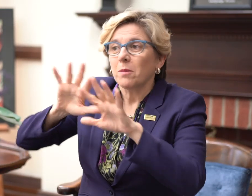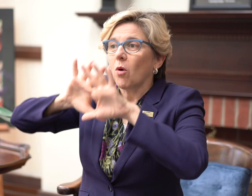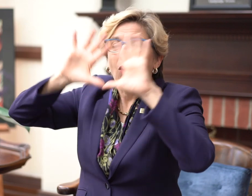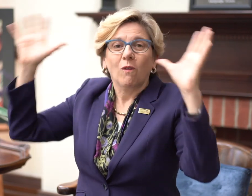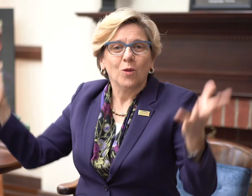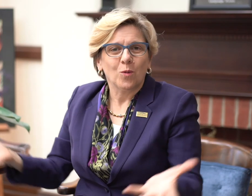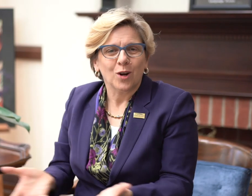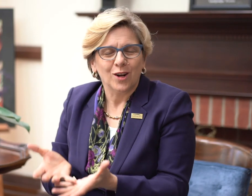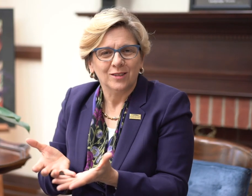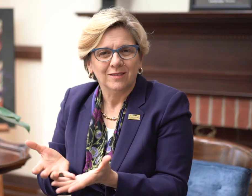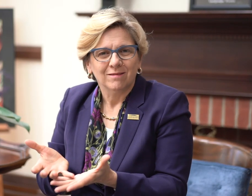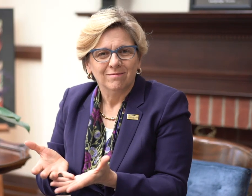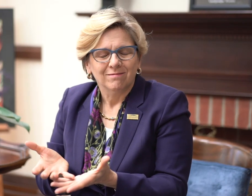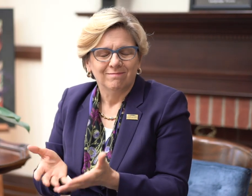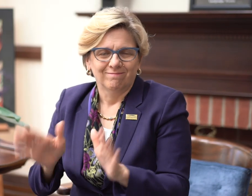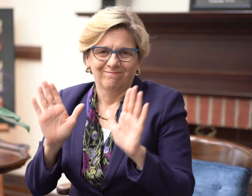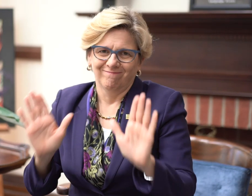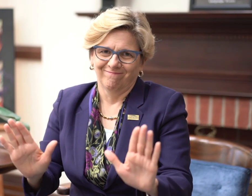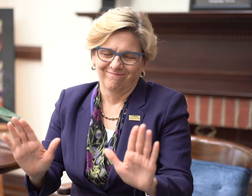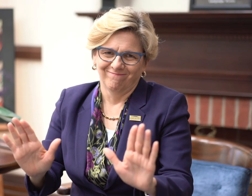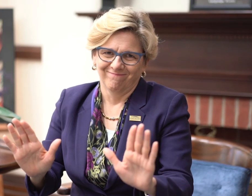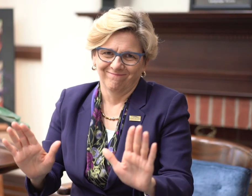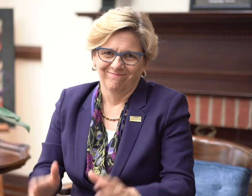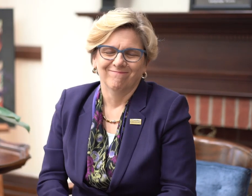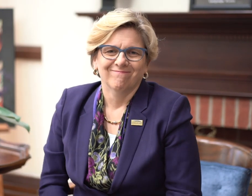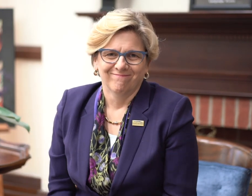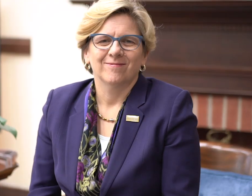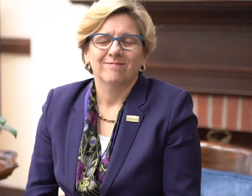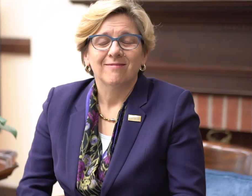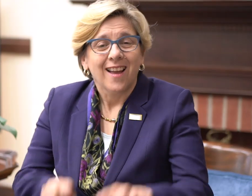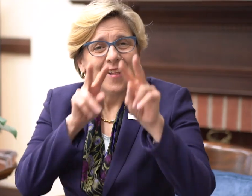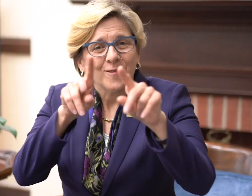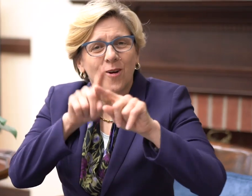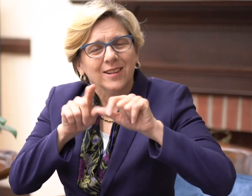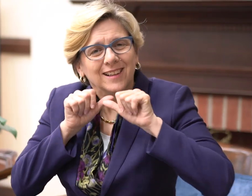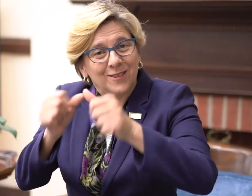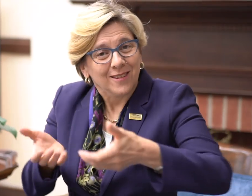hard of hearing people all over the world is just phenomenal I look forward